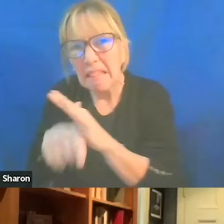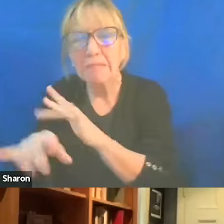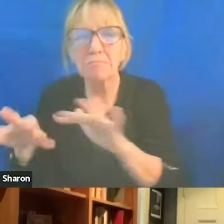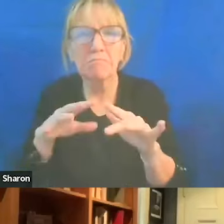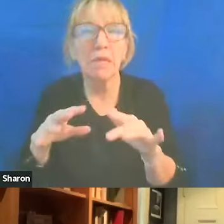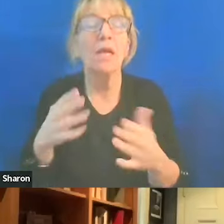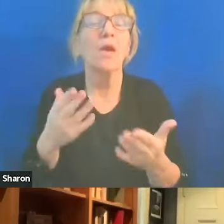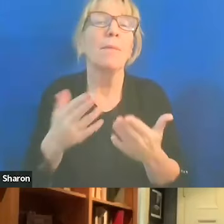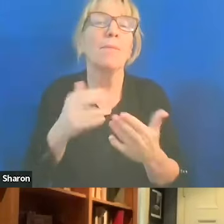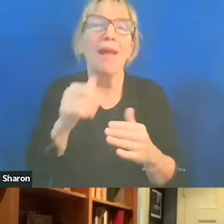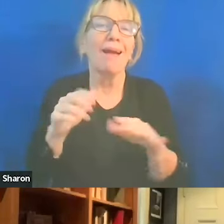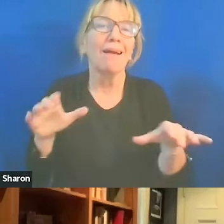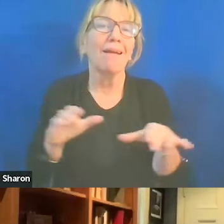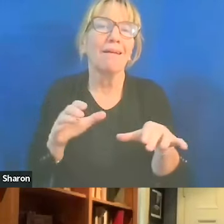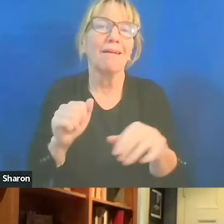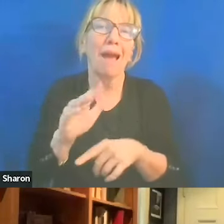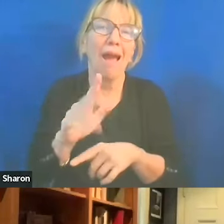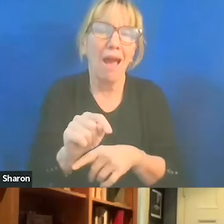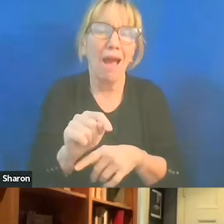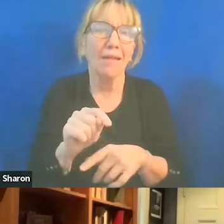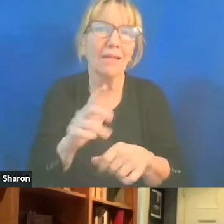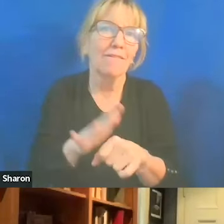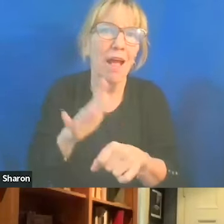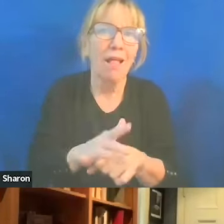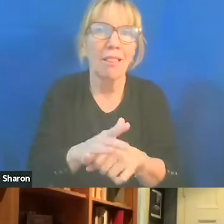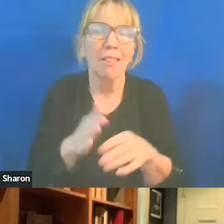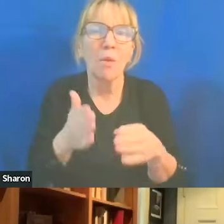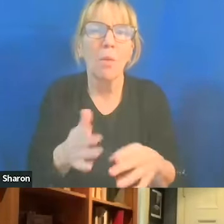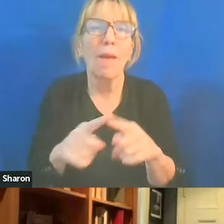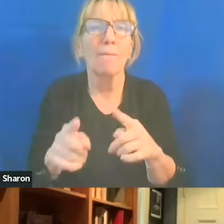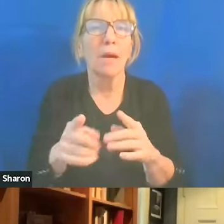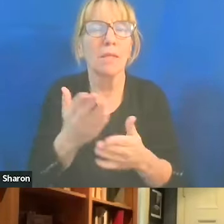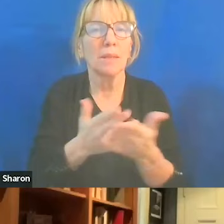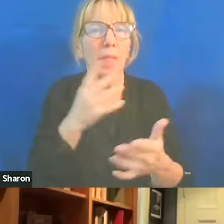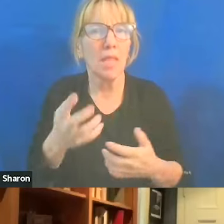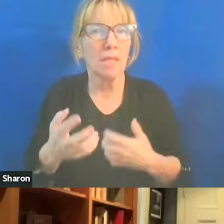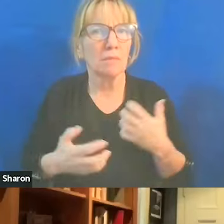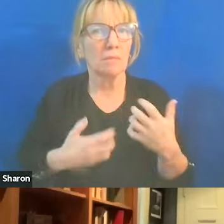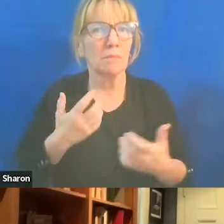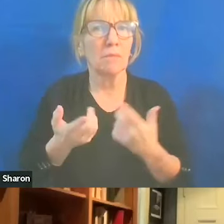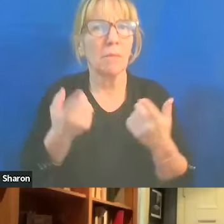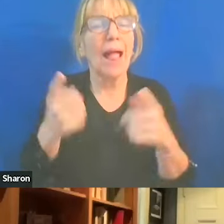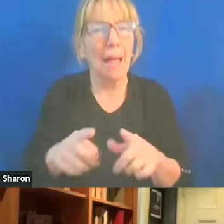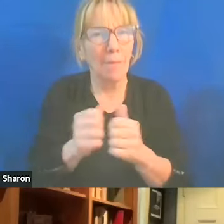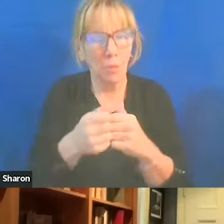You're not gonna act it in a violent way. But some of the things that stir them are probably going on with you. And I want 'em to be able to reflect.